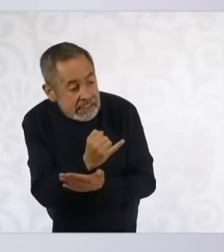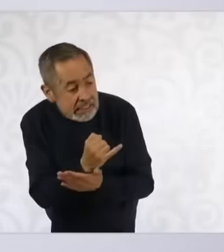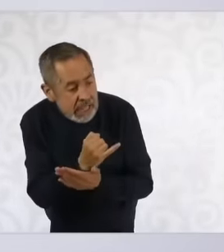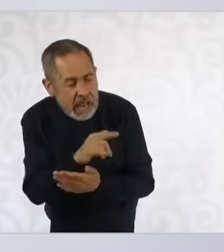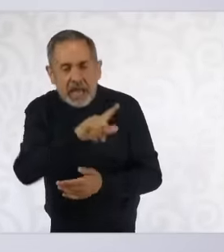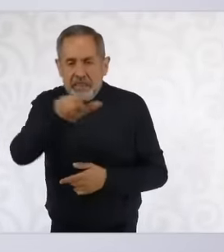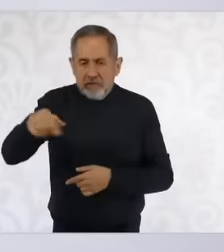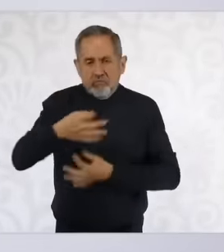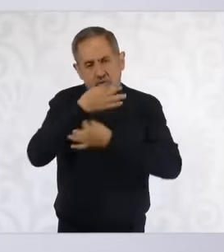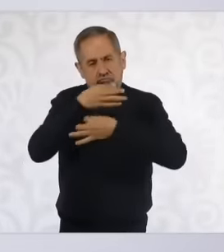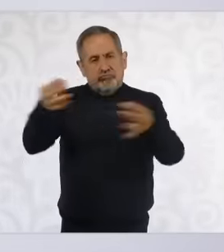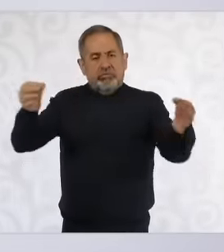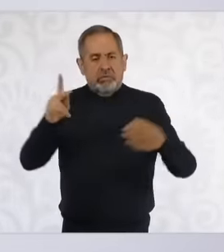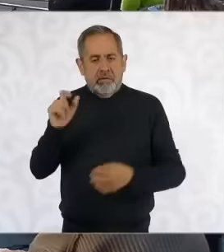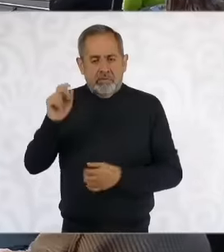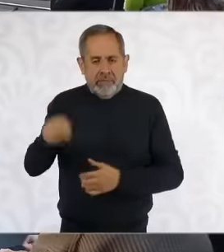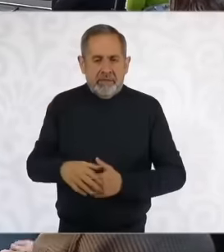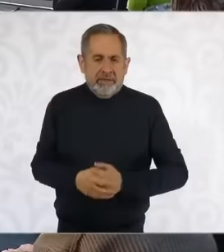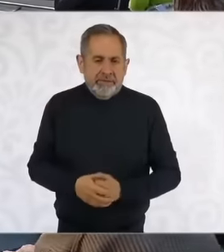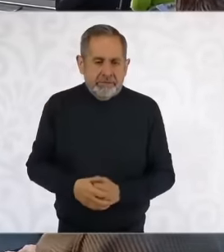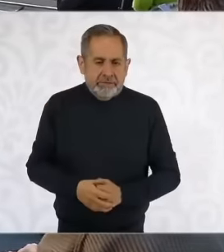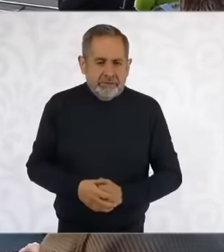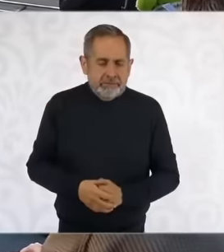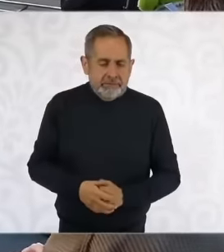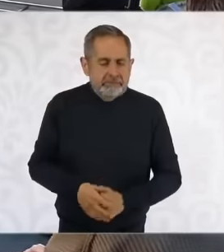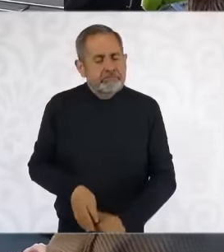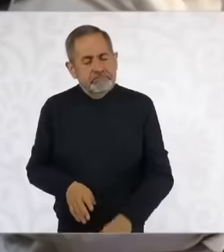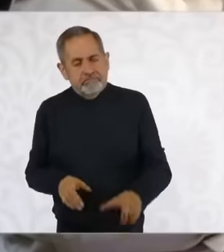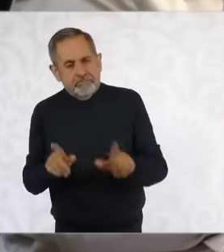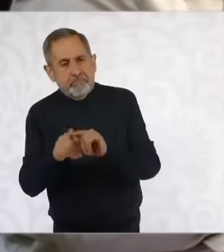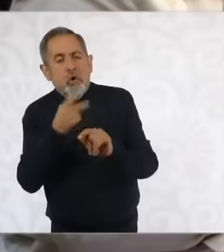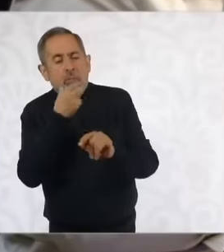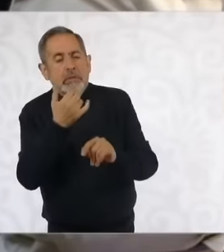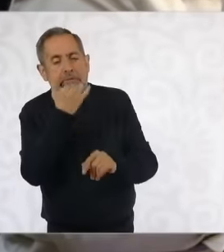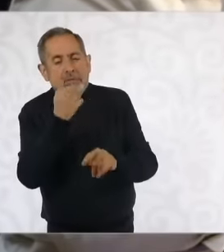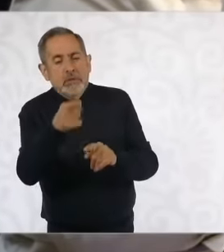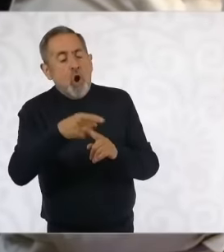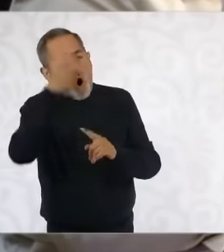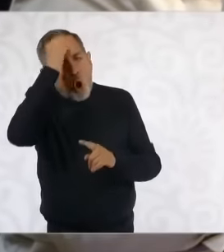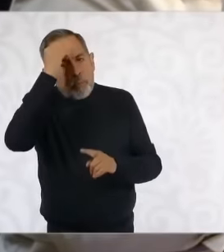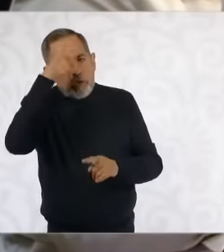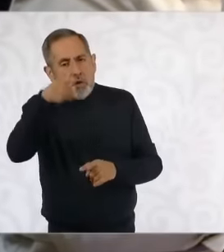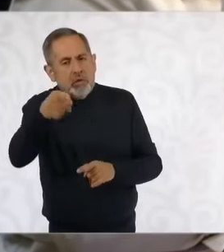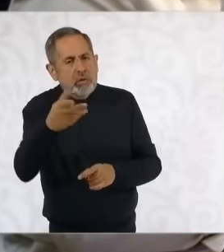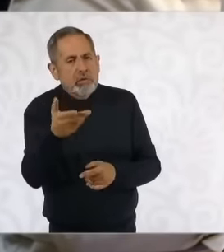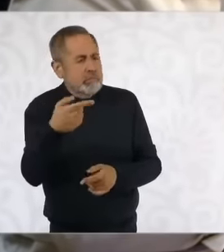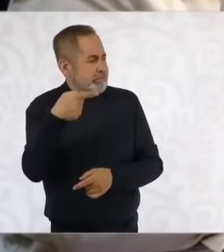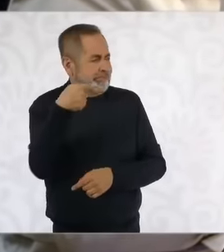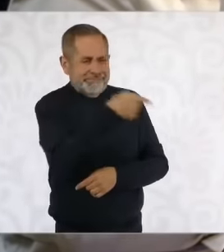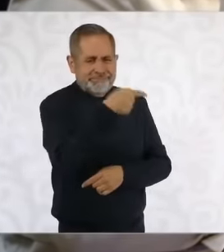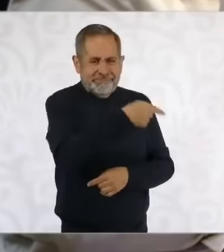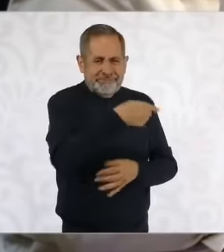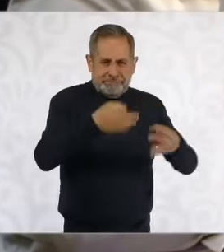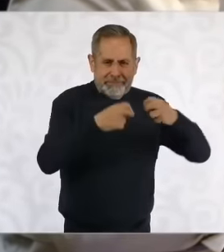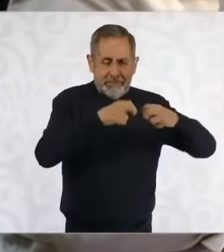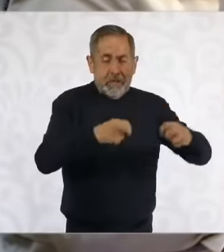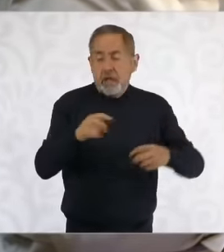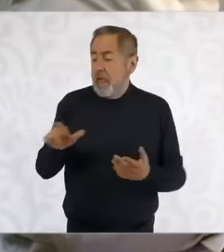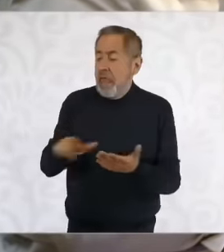and our good and nothing more than his opinion on what the minister proposed that the law. of